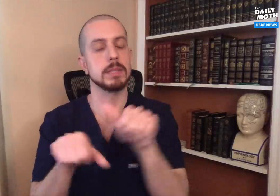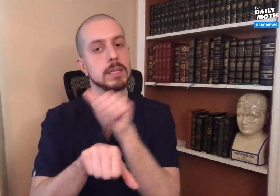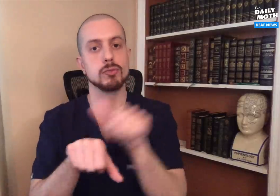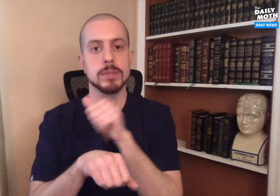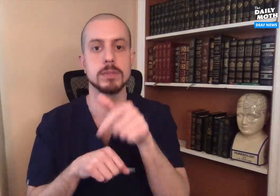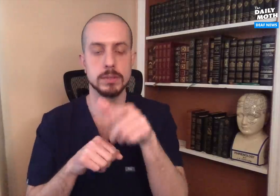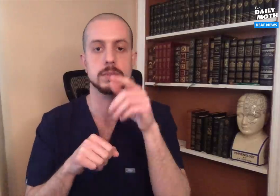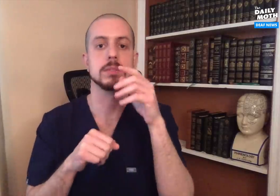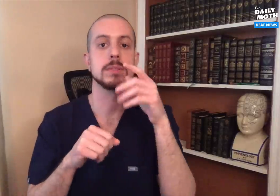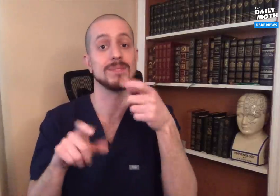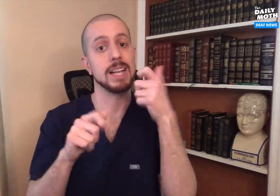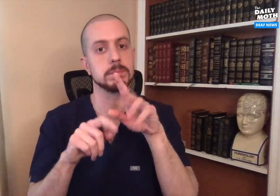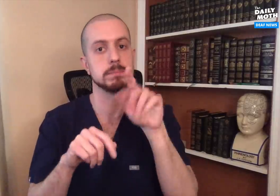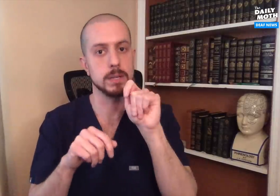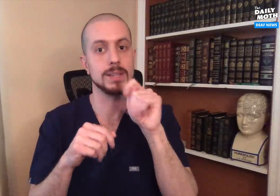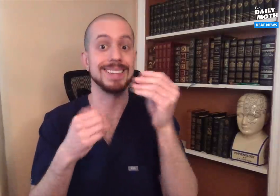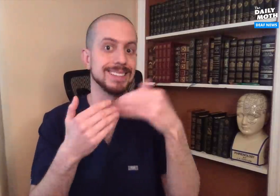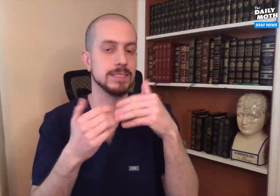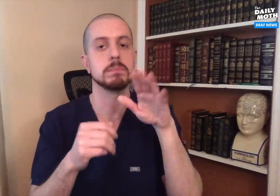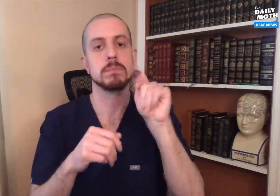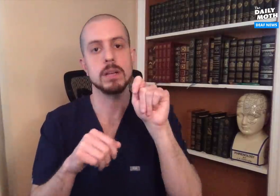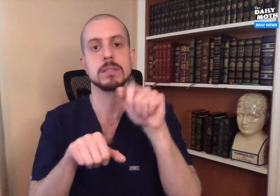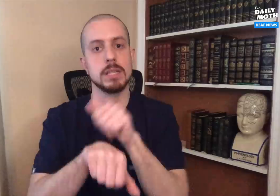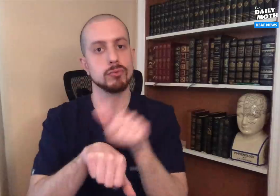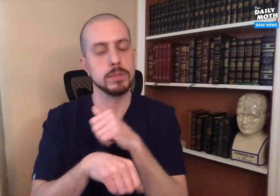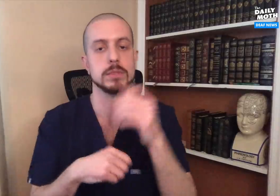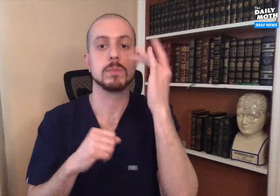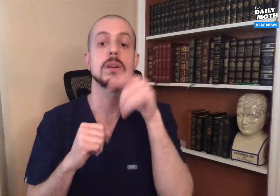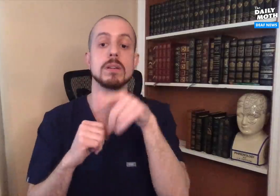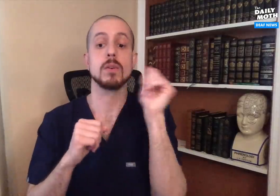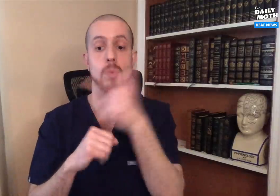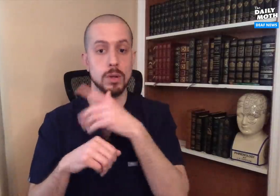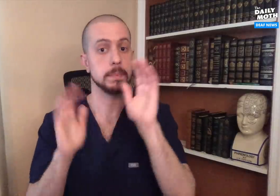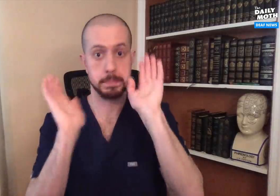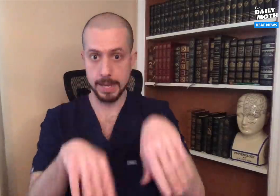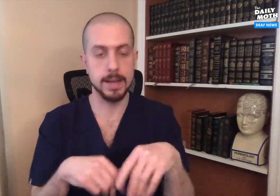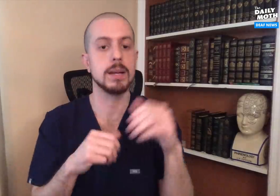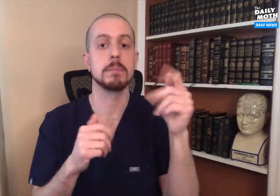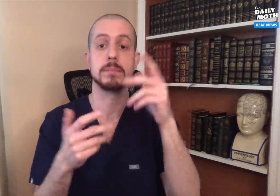This is very dangerous. It's the fastest and easiest, but the most dangerous. It's because if we allow everyone to go back and